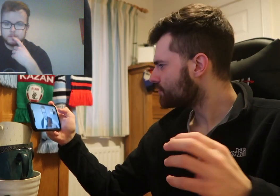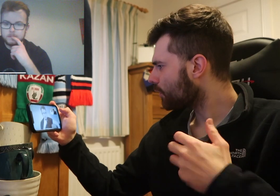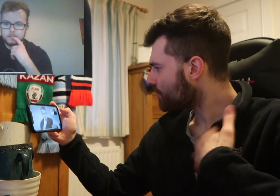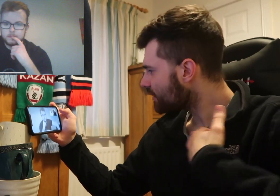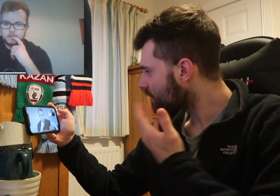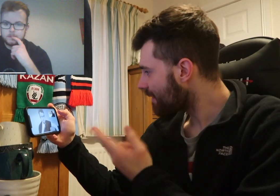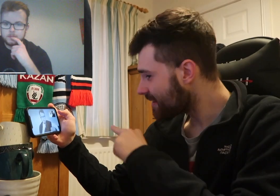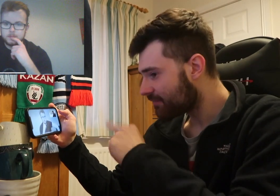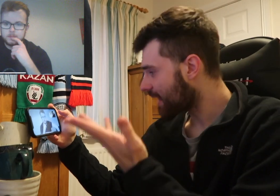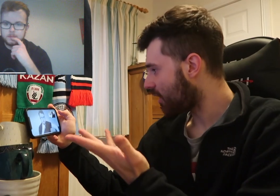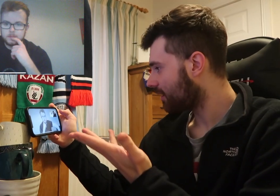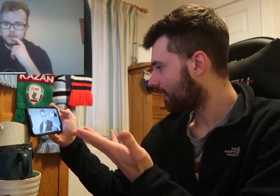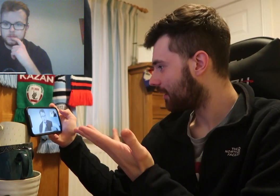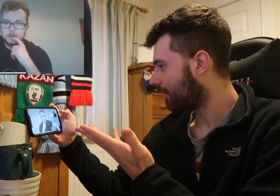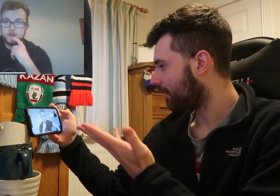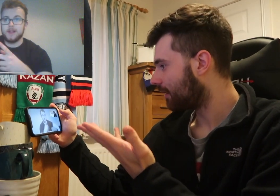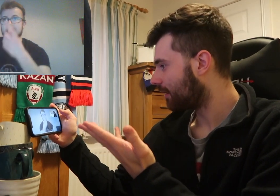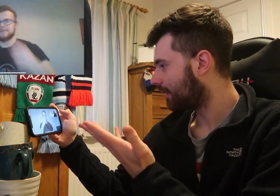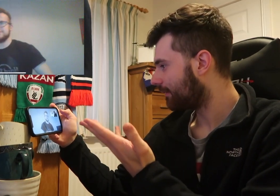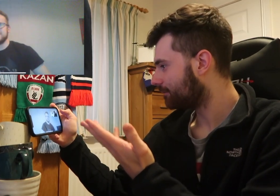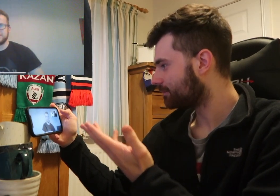Thomas: So are you ready to play FIFA now? Rhys: Oh yeah!